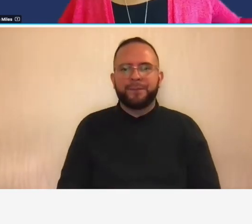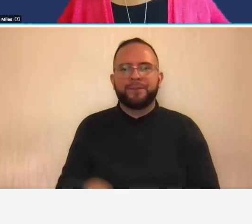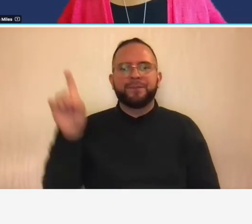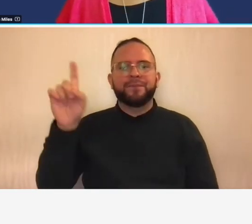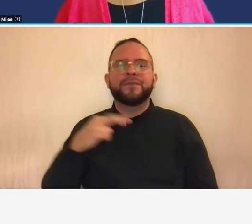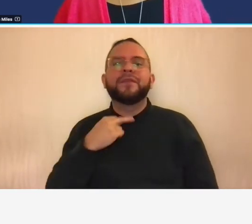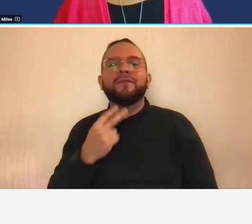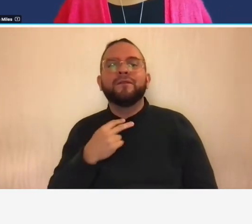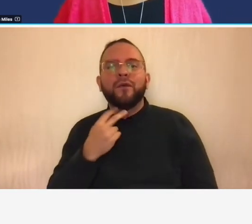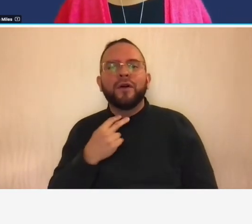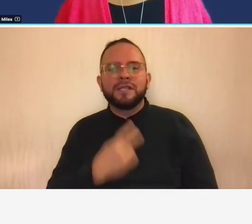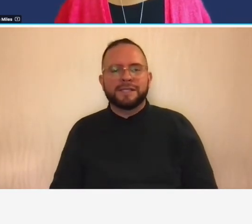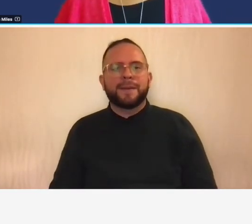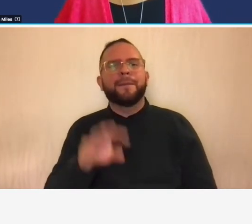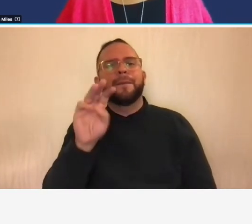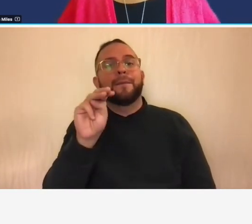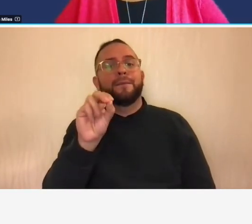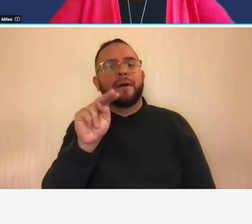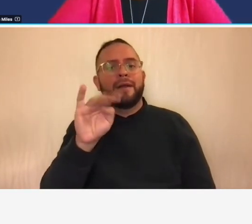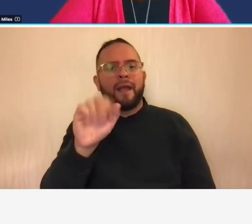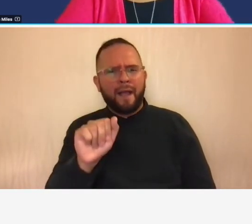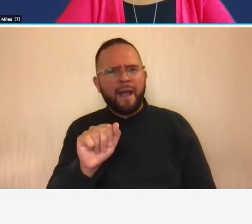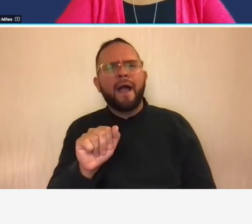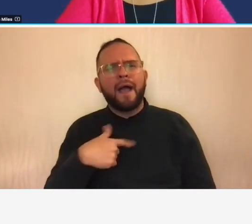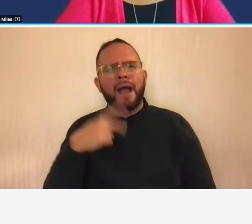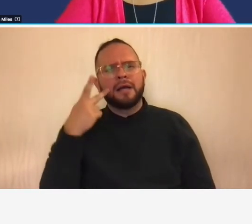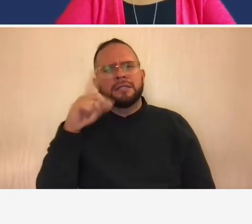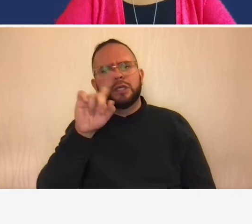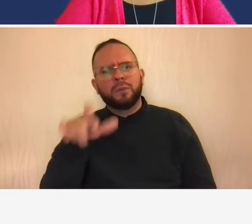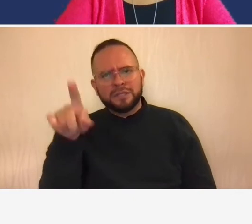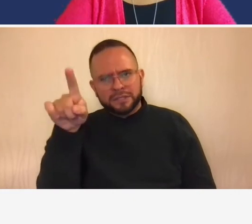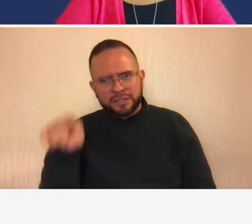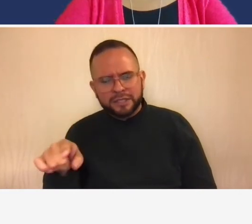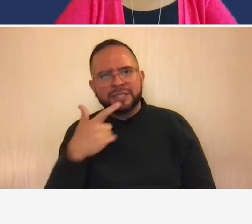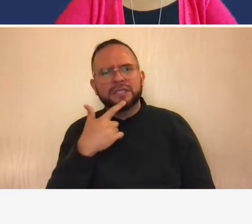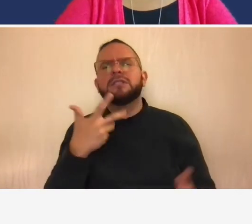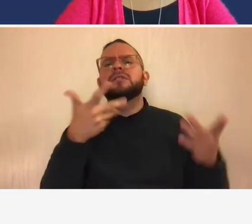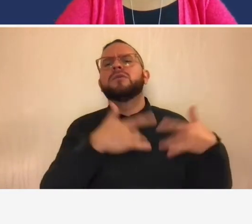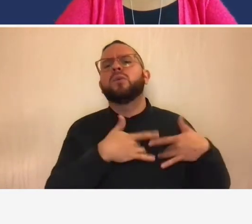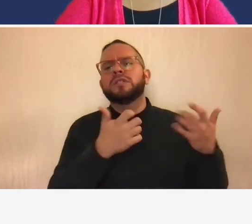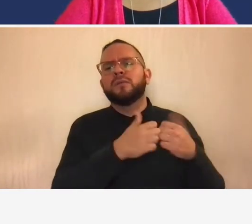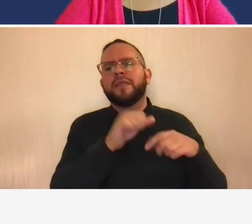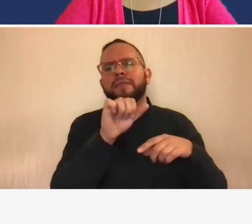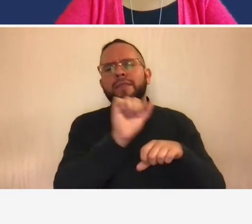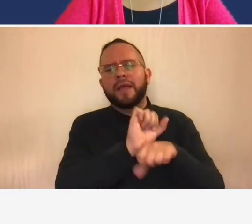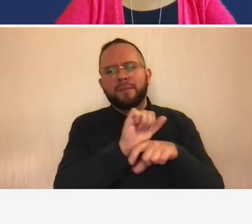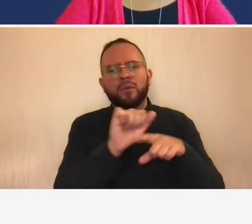yes yes uh so they're asking if uh what about employee training and bids and proposal costs